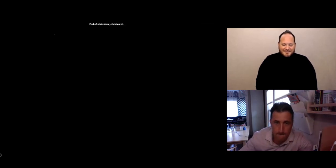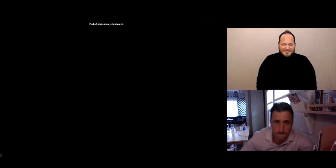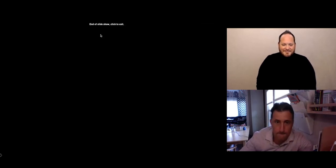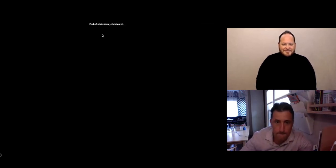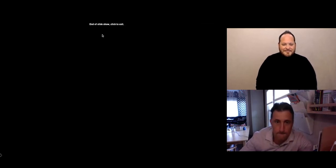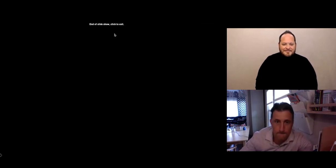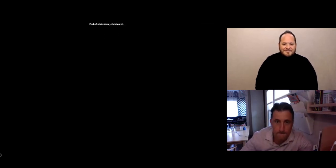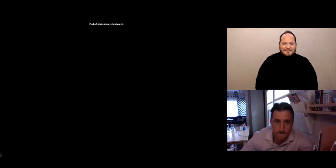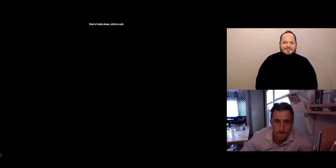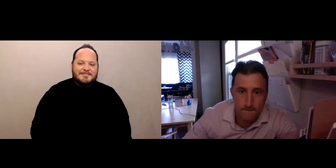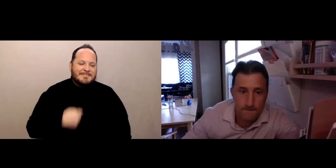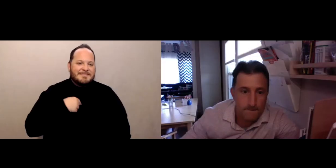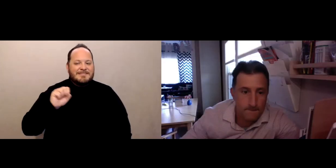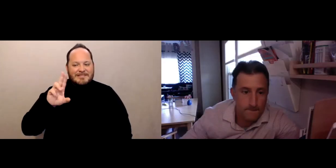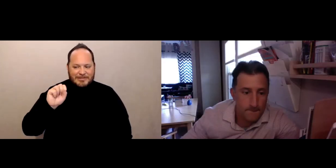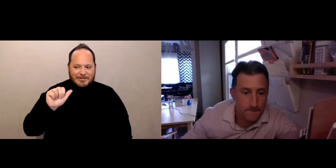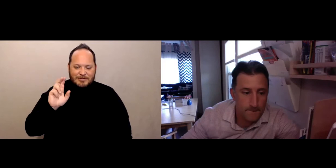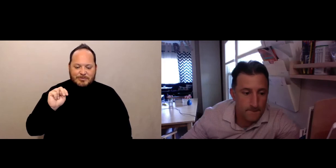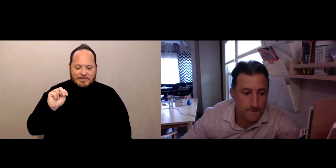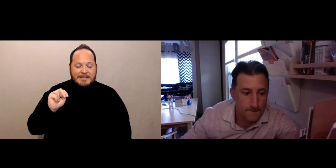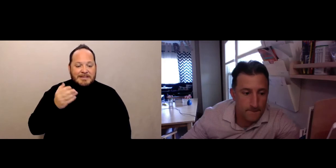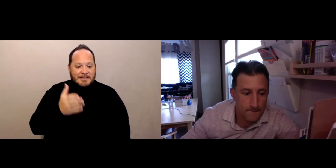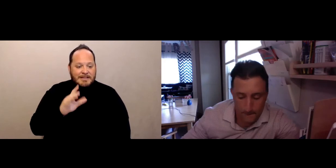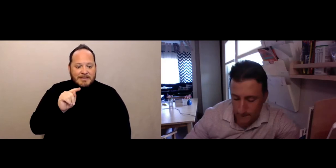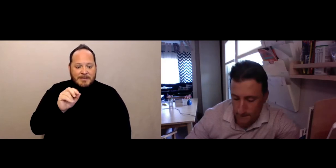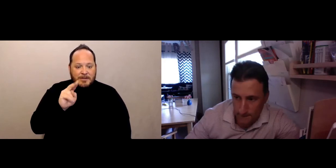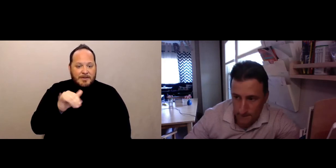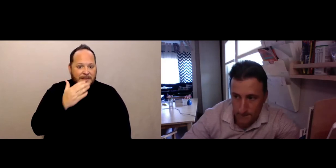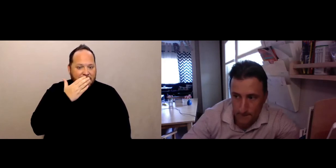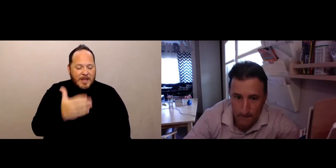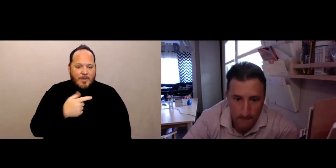[Susan] So Tony, this is Susan. Thank you, I just have to say how grateful we all are